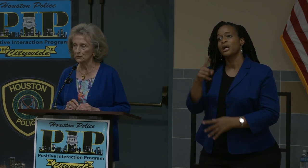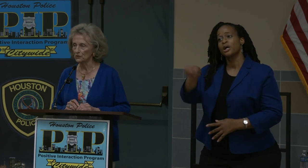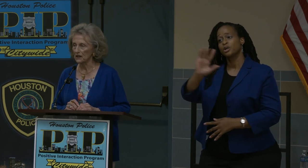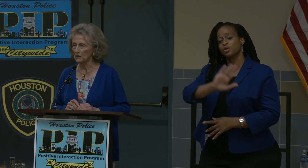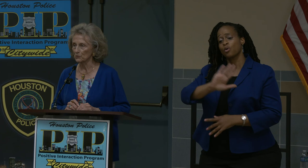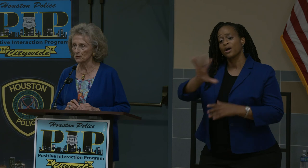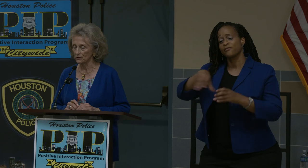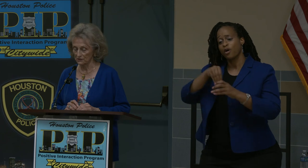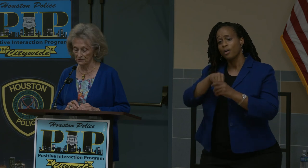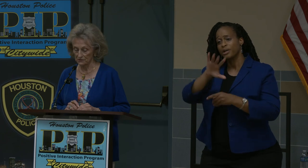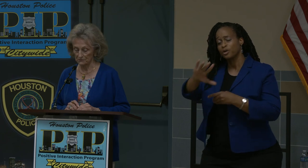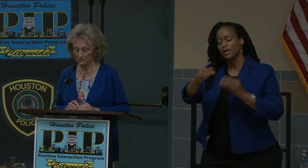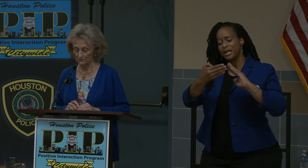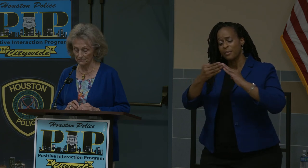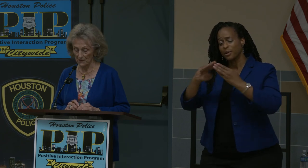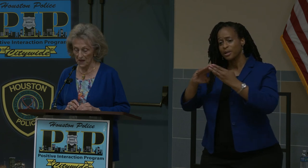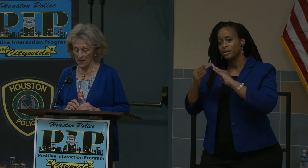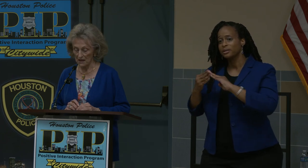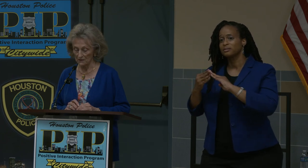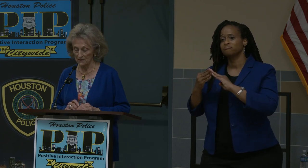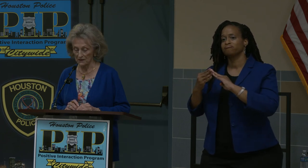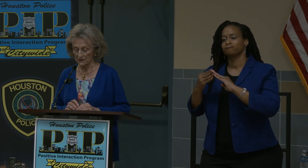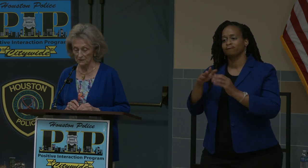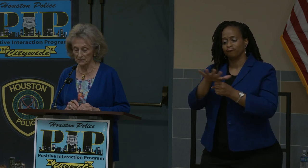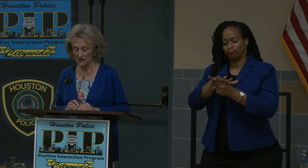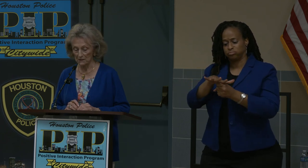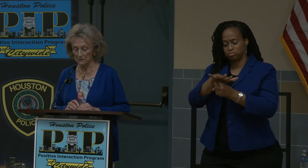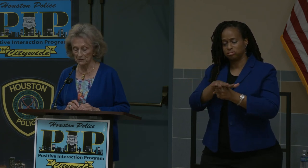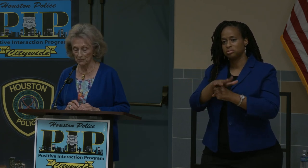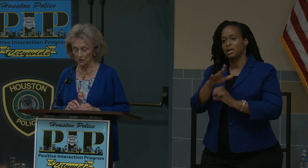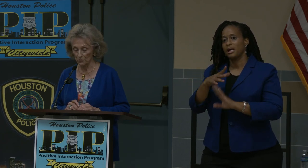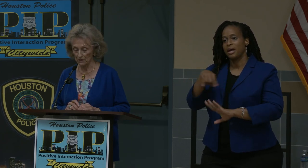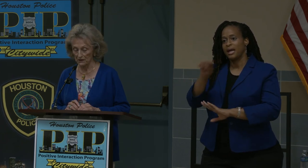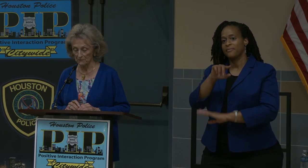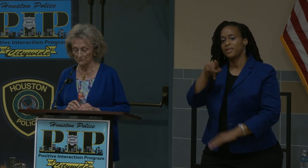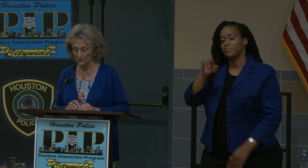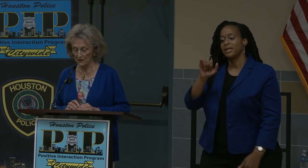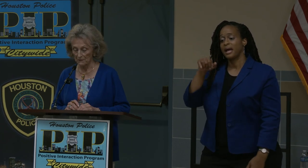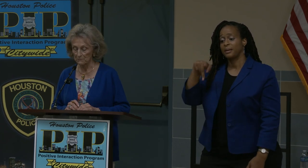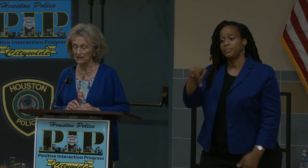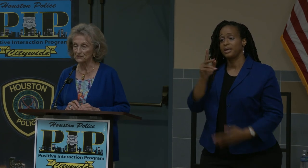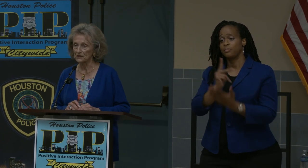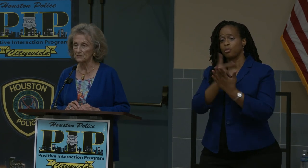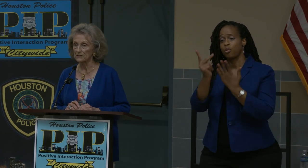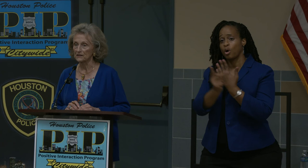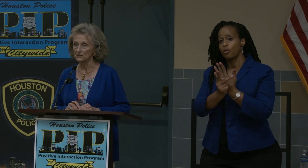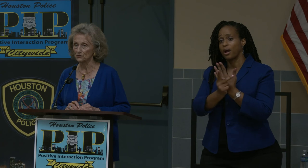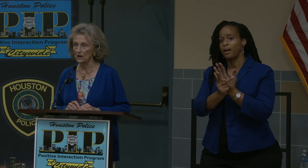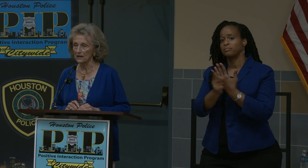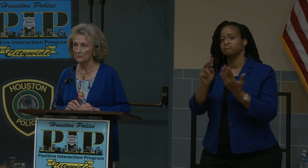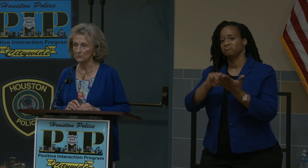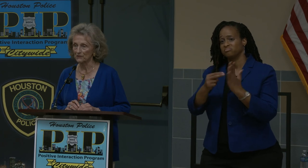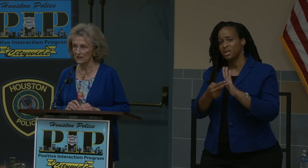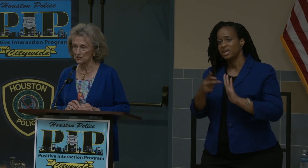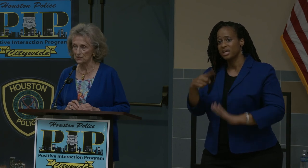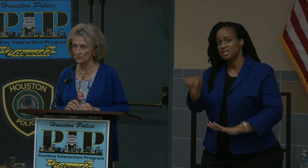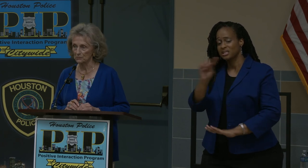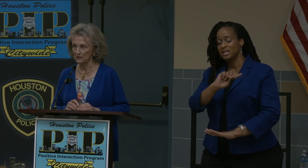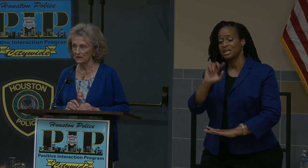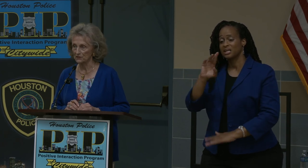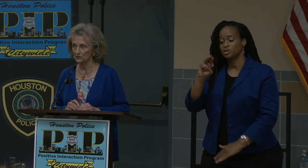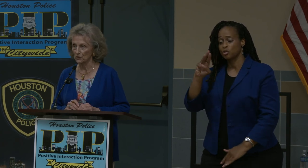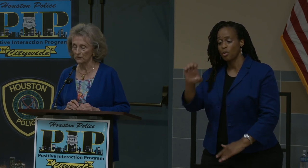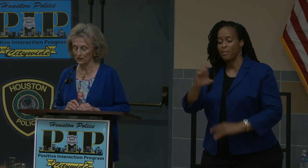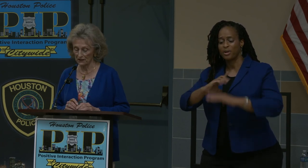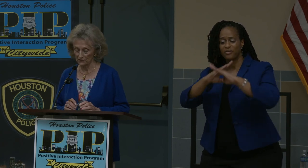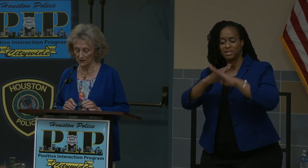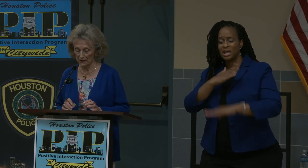your neighborhoods and the vip program basically is crime prevention please don't forget that